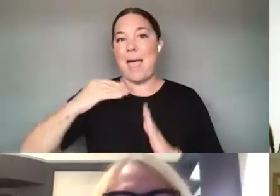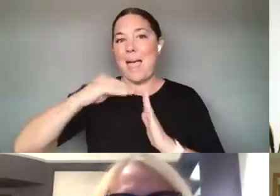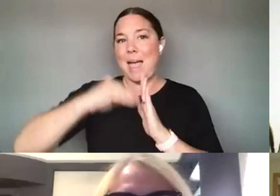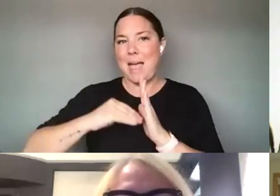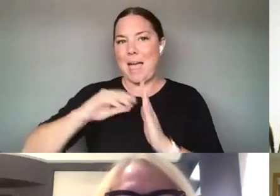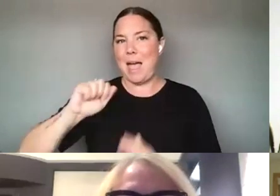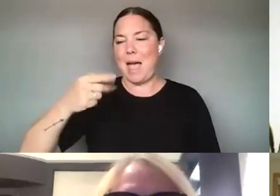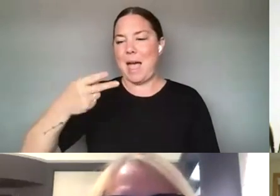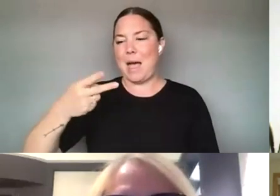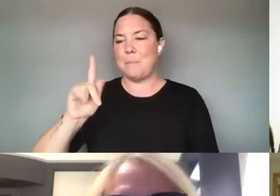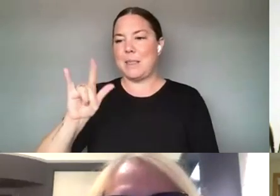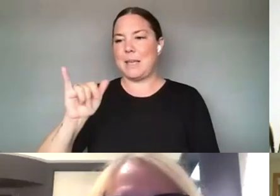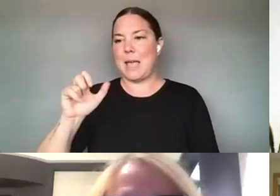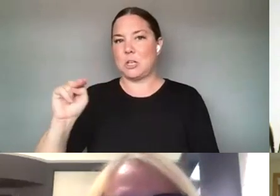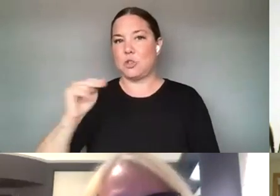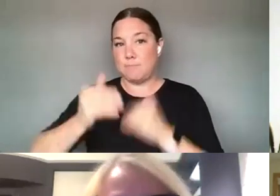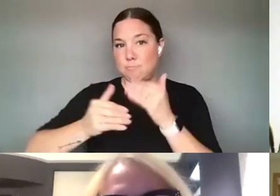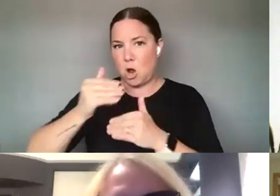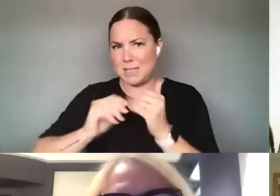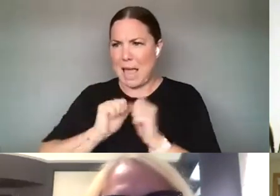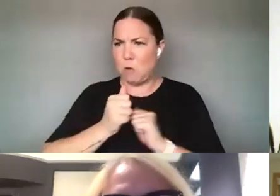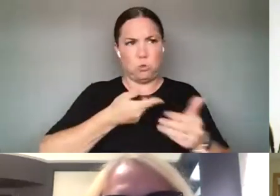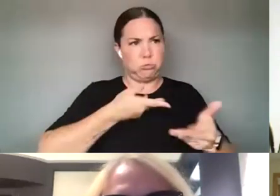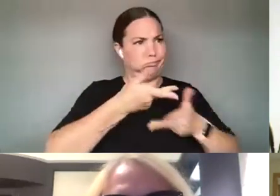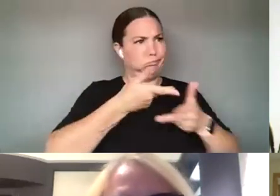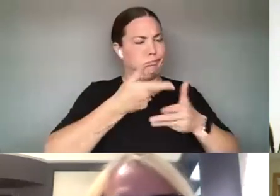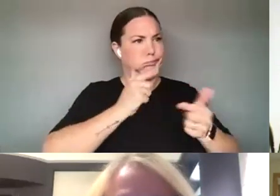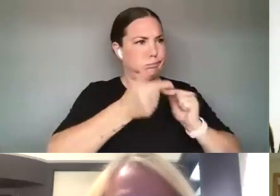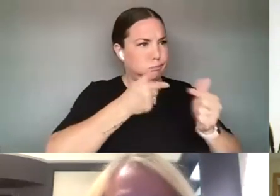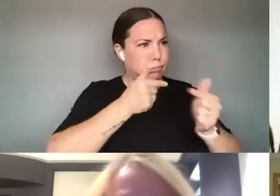FUNDERS AND ORGANIZATIONS AND I WONDER IF THAT'S SOMETHING BOTH OF YOU WOULD LIKE TO ADDRESS?